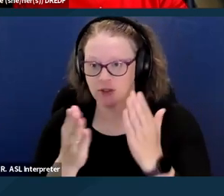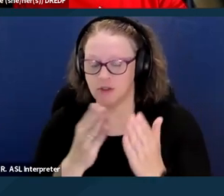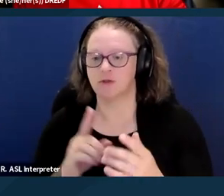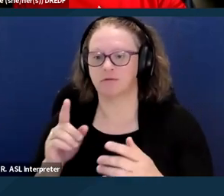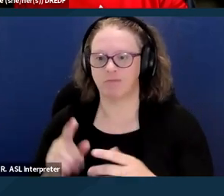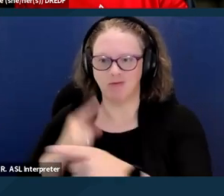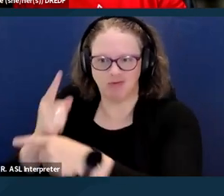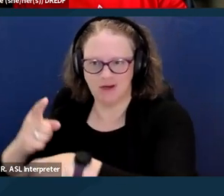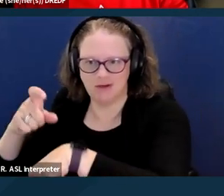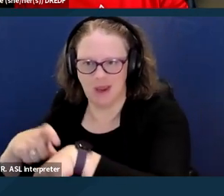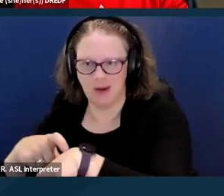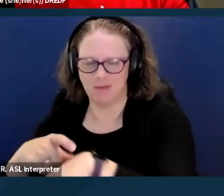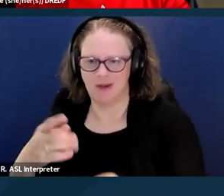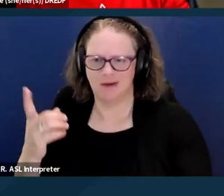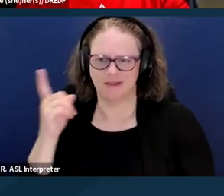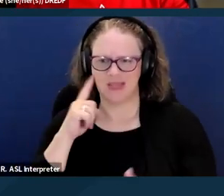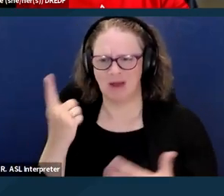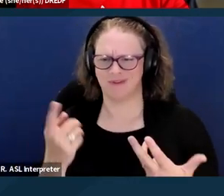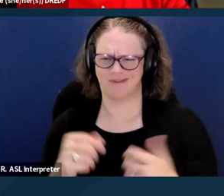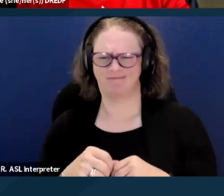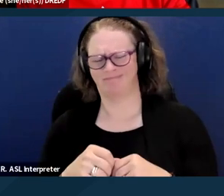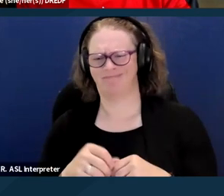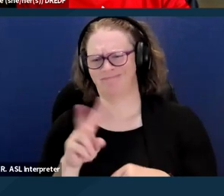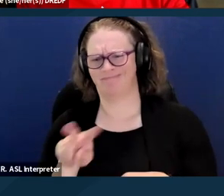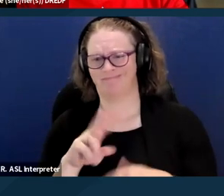And of course everyone would like that to happen, it doesn't always happen.